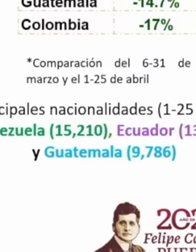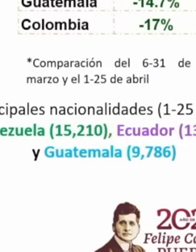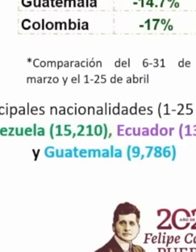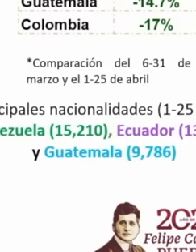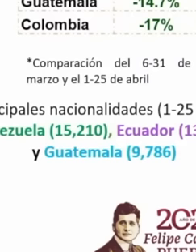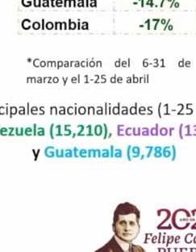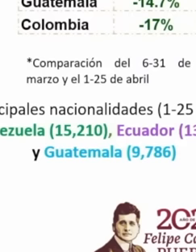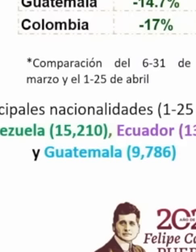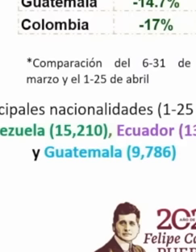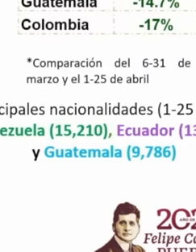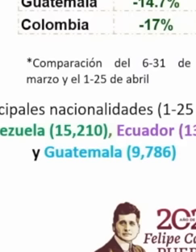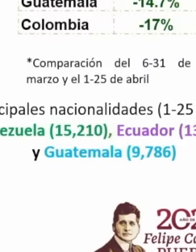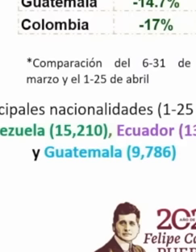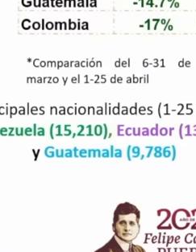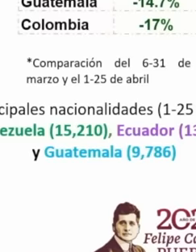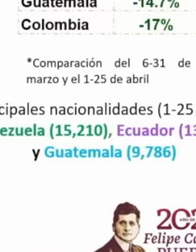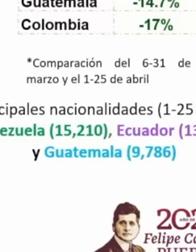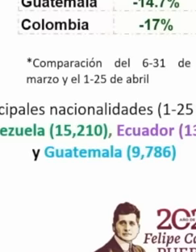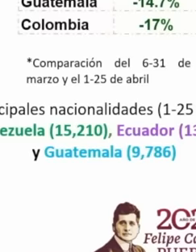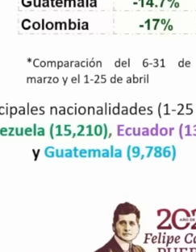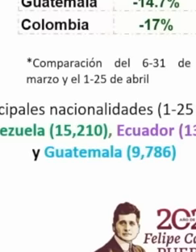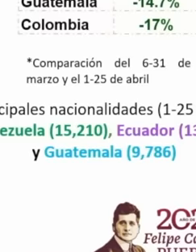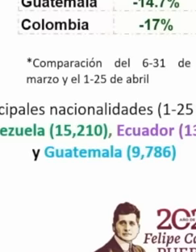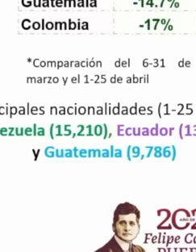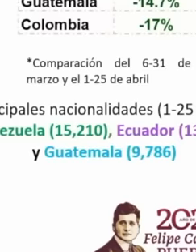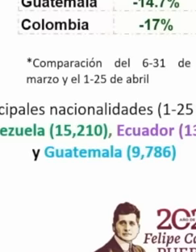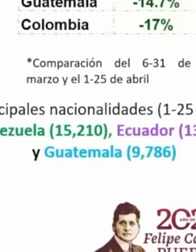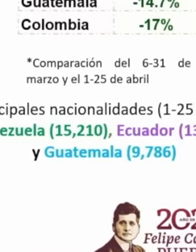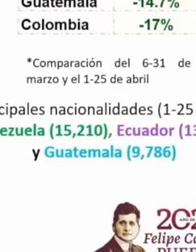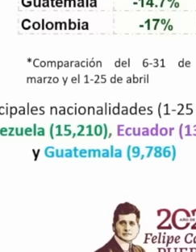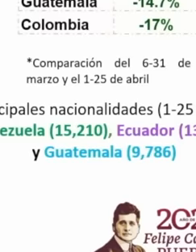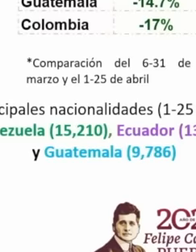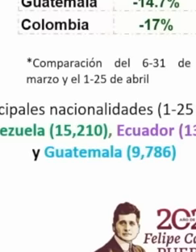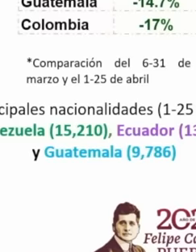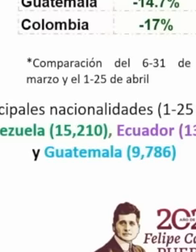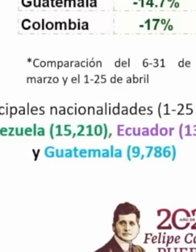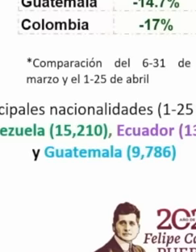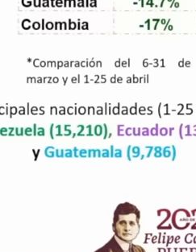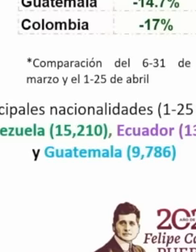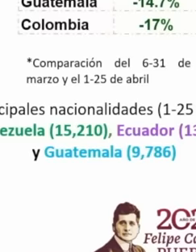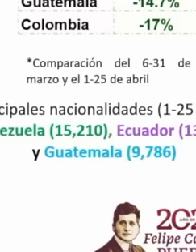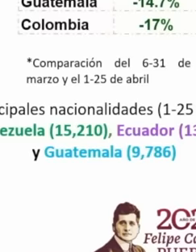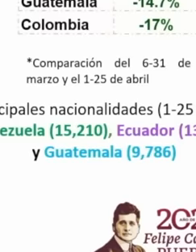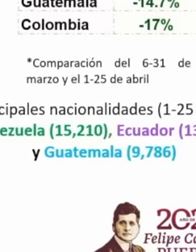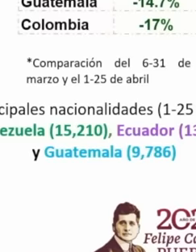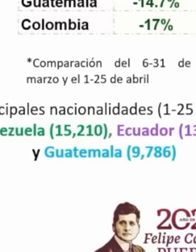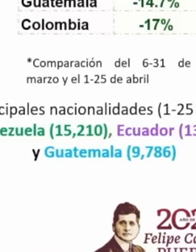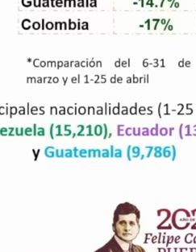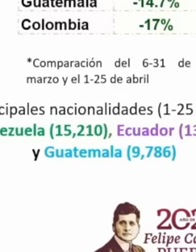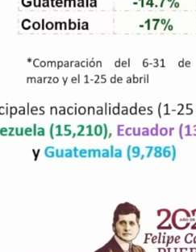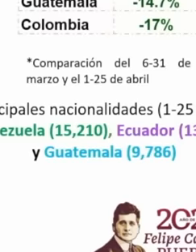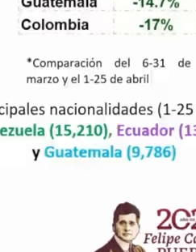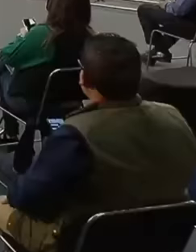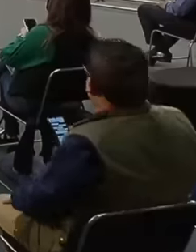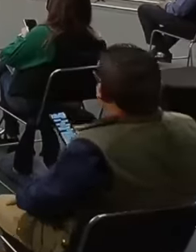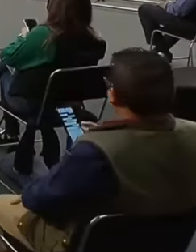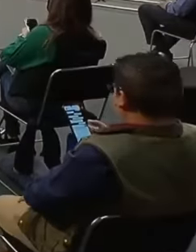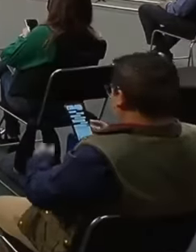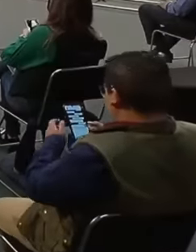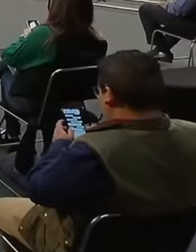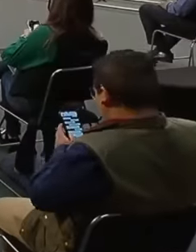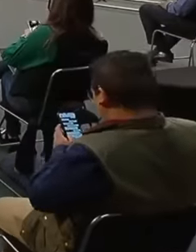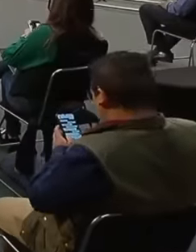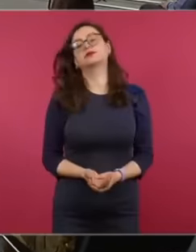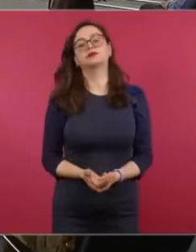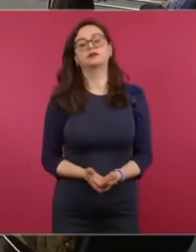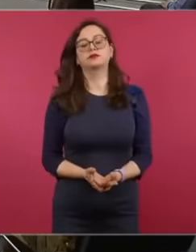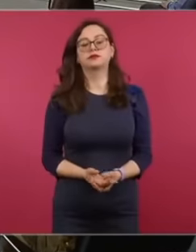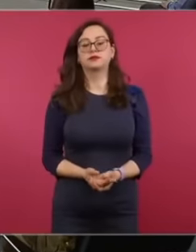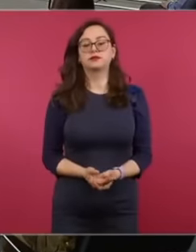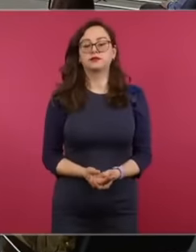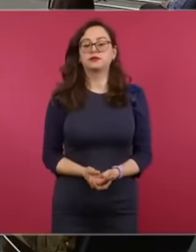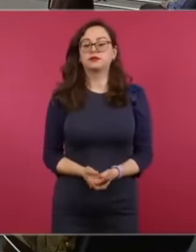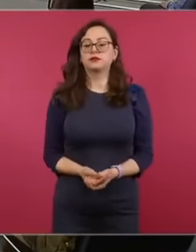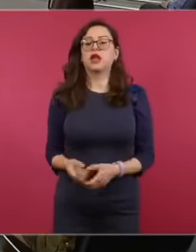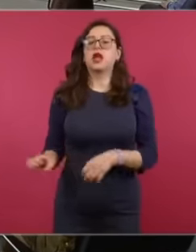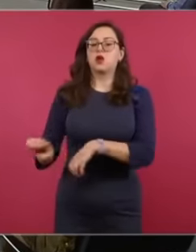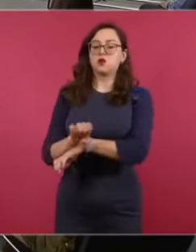, eh, the thing about Venezuela. For the reasons already known, what does the